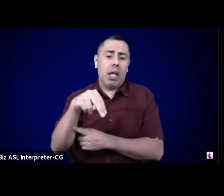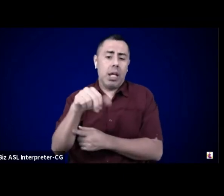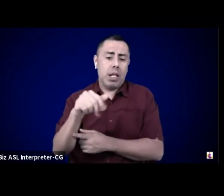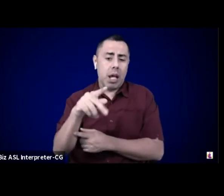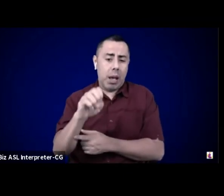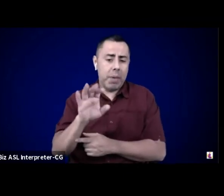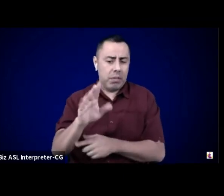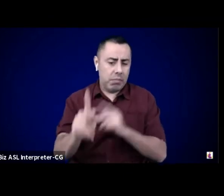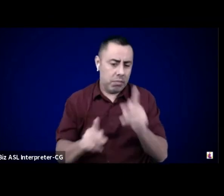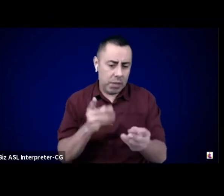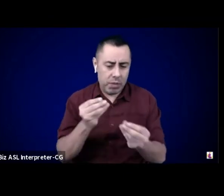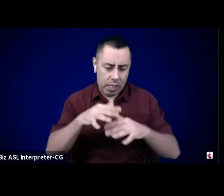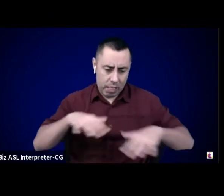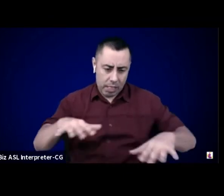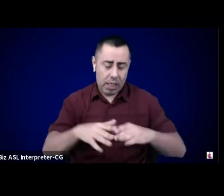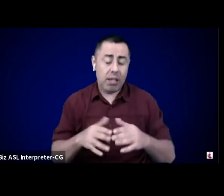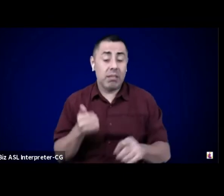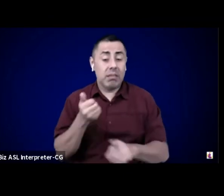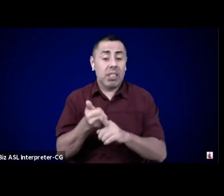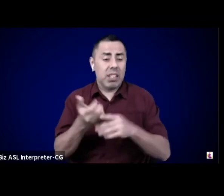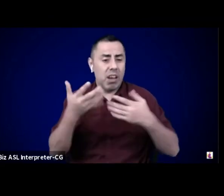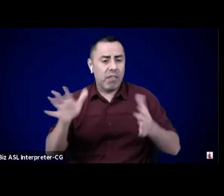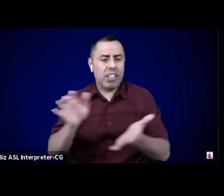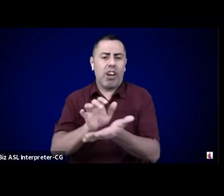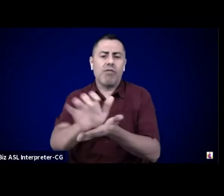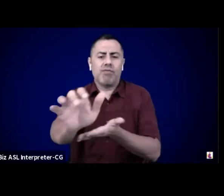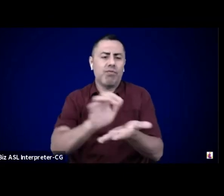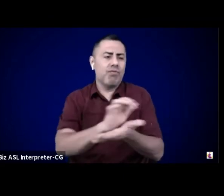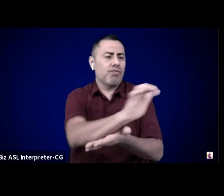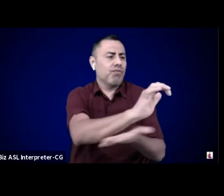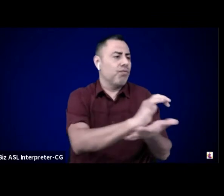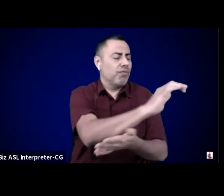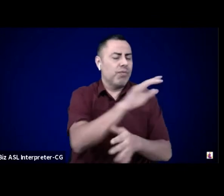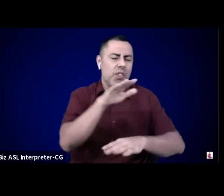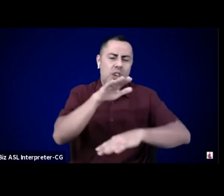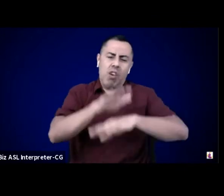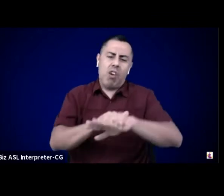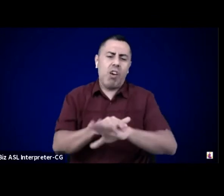to various places around Turtle Island. Lenape was a center of trade for many